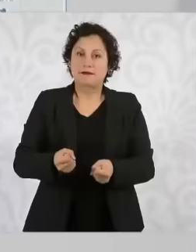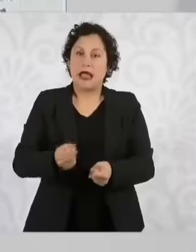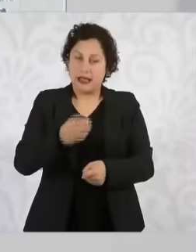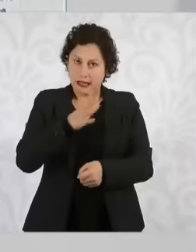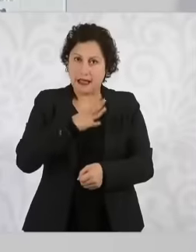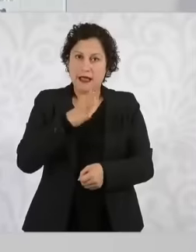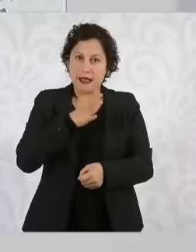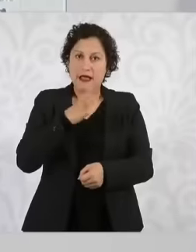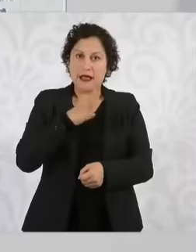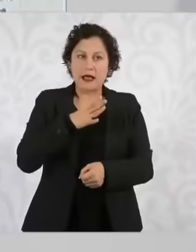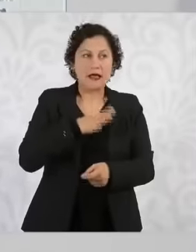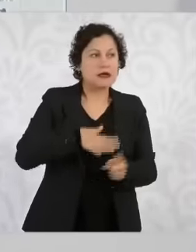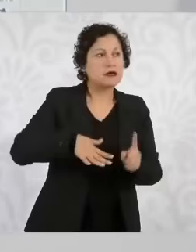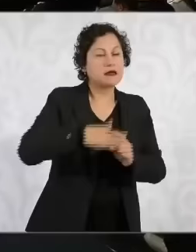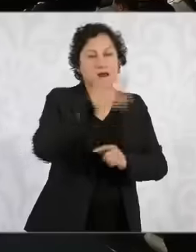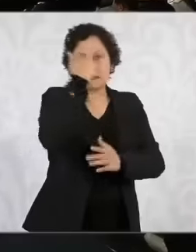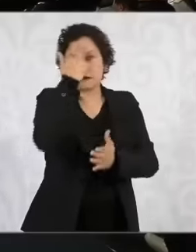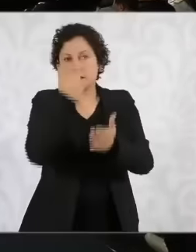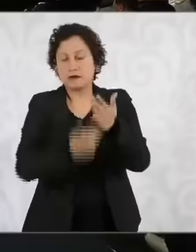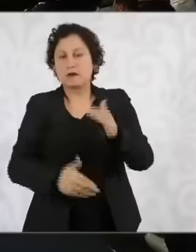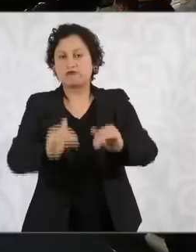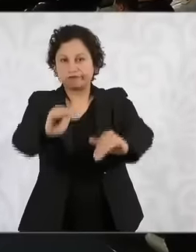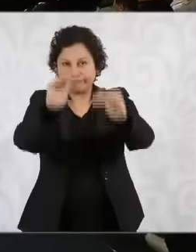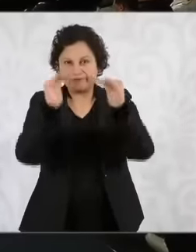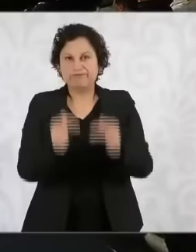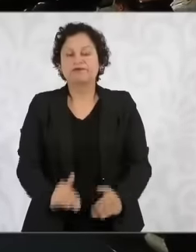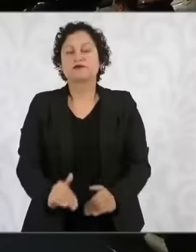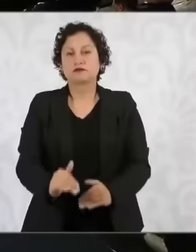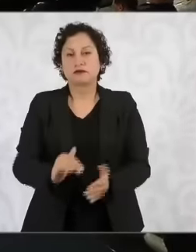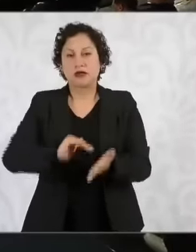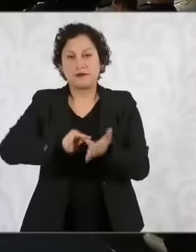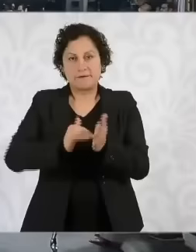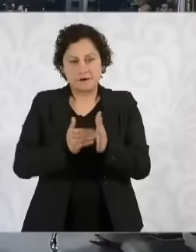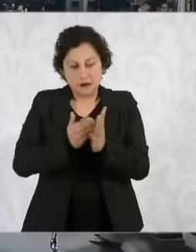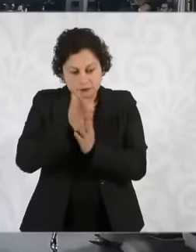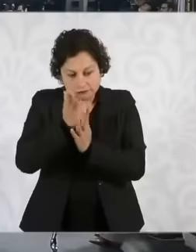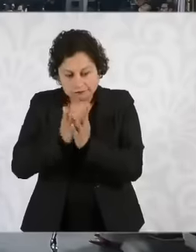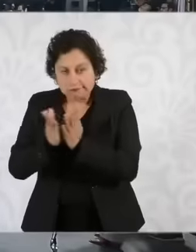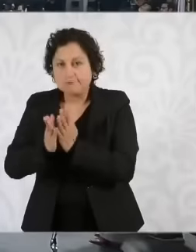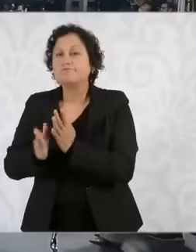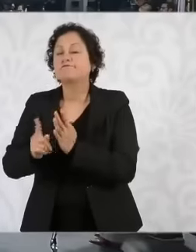strategy will work, we will also work